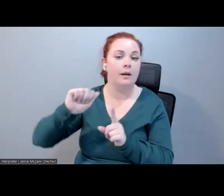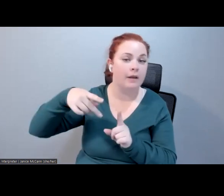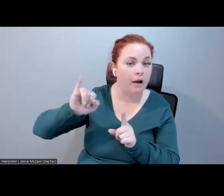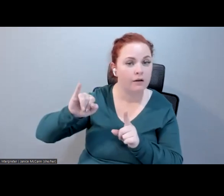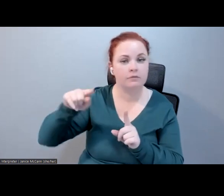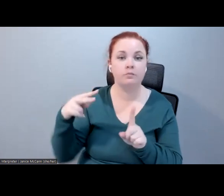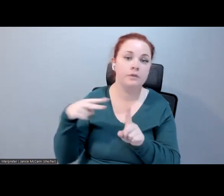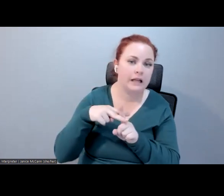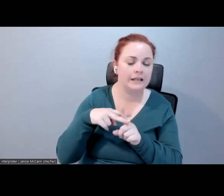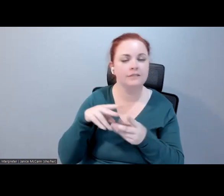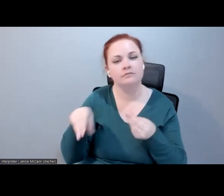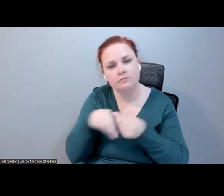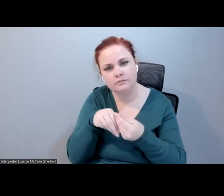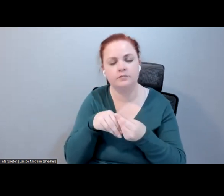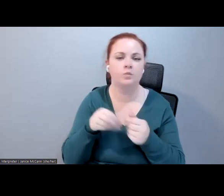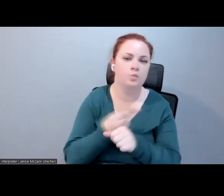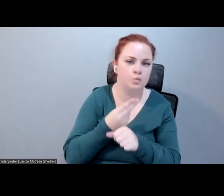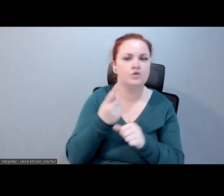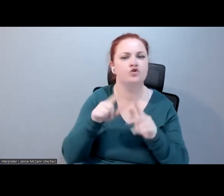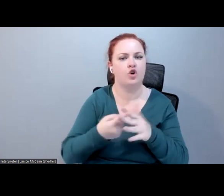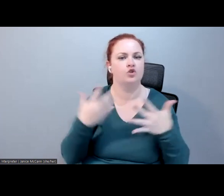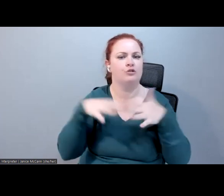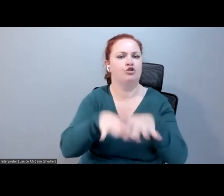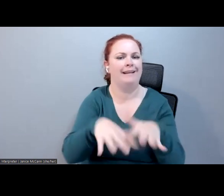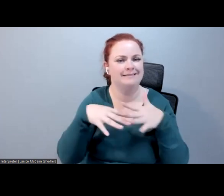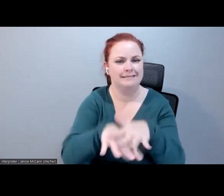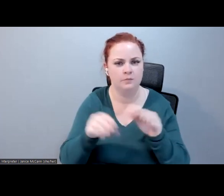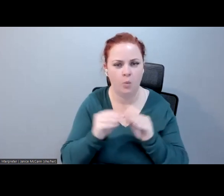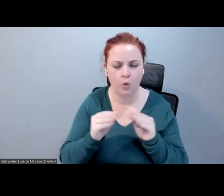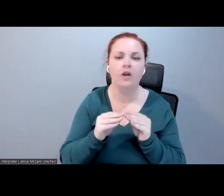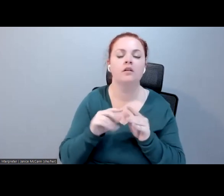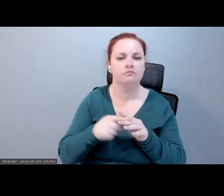users can start to integrate. We are starting to see that more, I